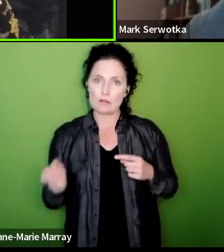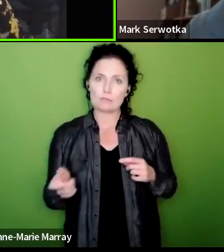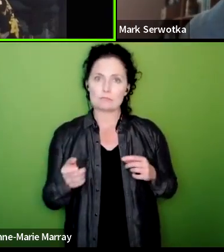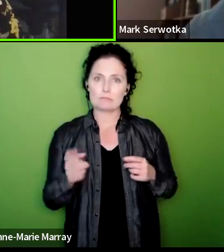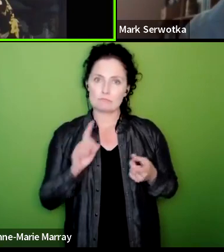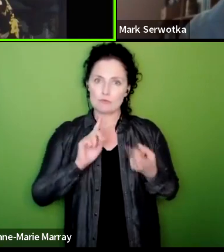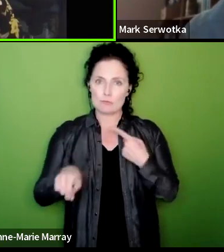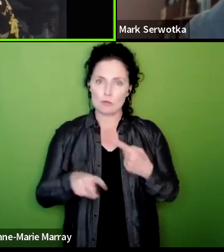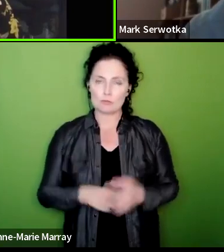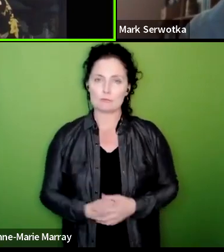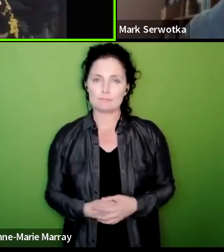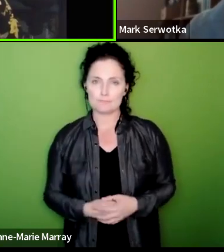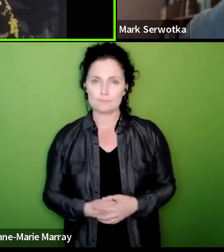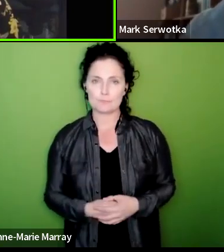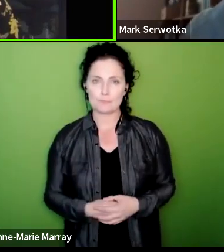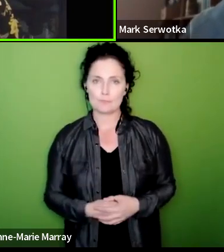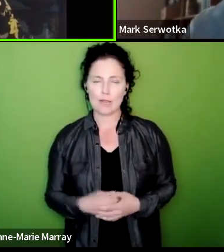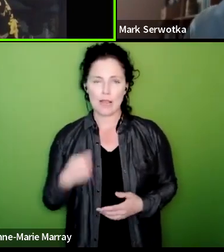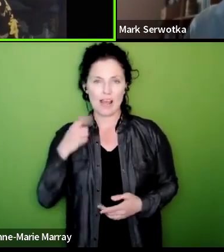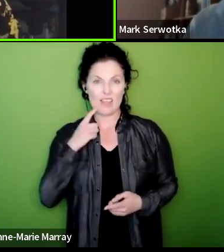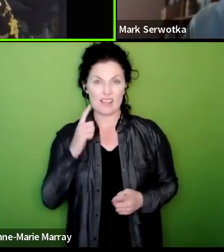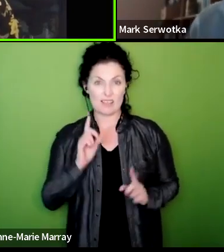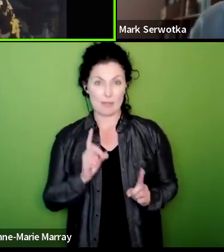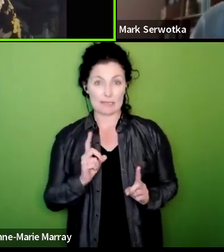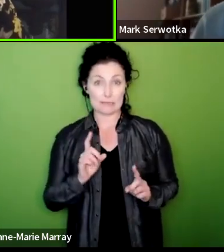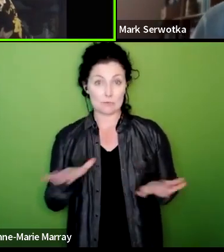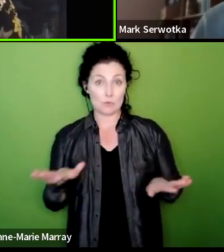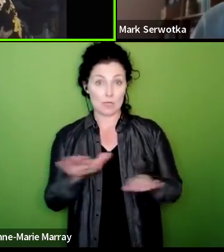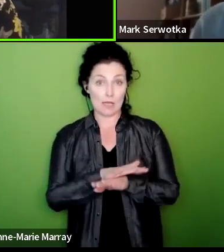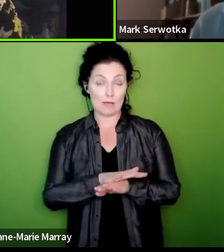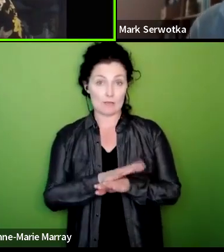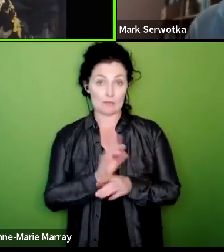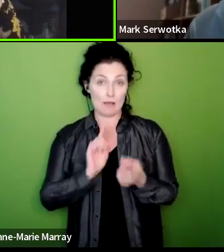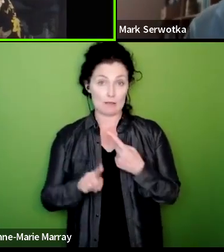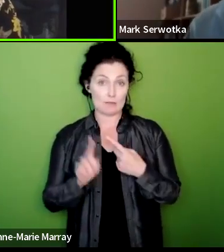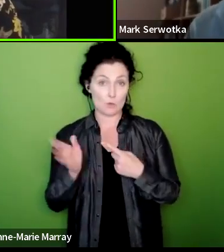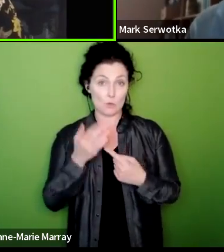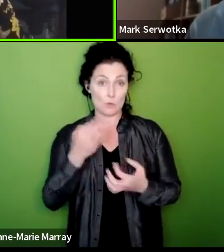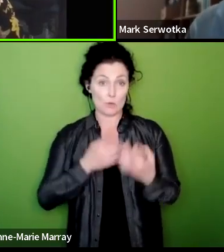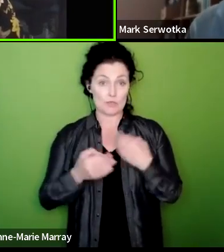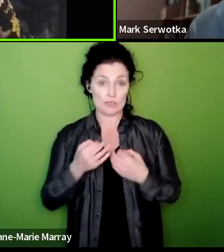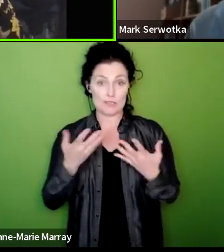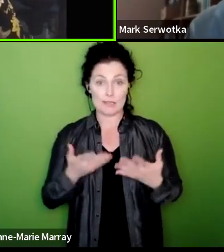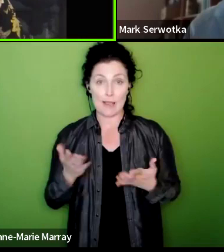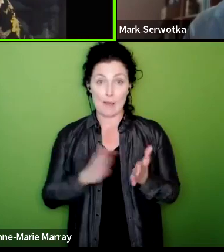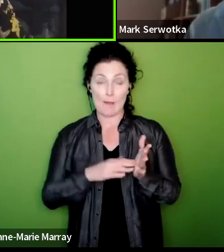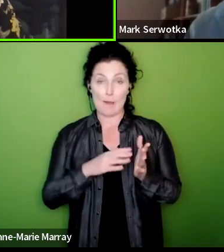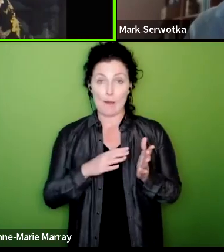what what we um you know what we've had in um I'm going to bring back Mark back in a minute sum up